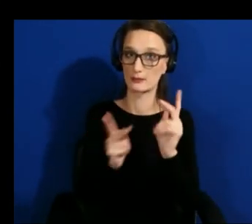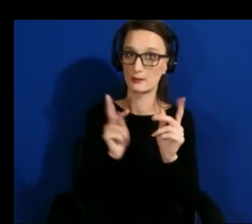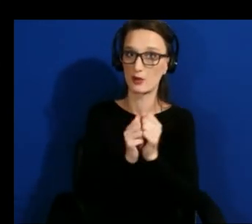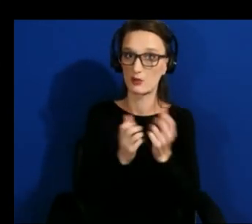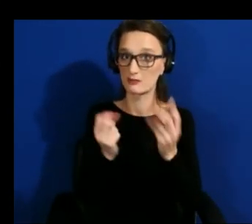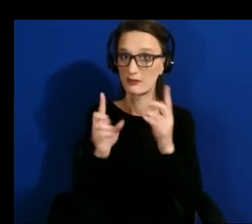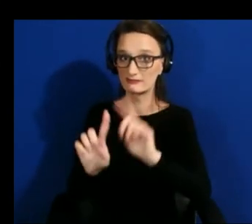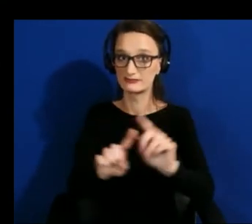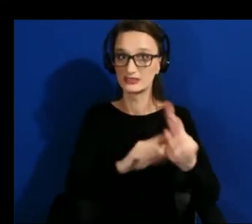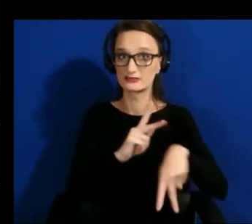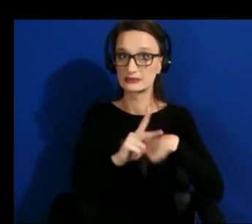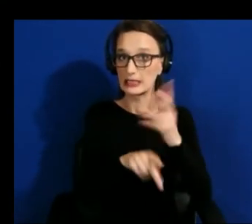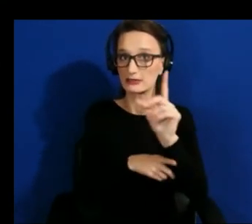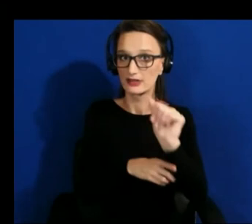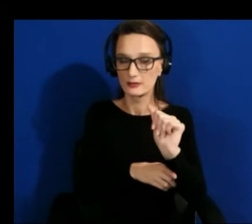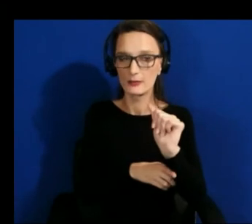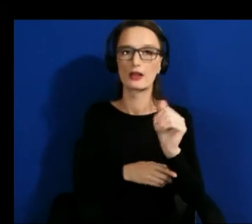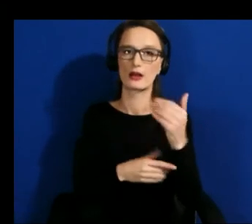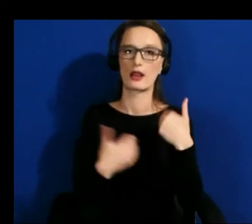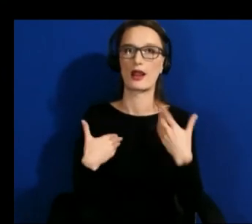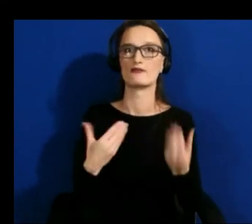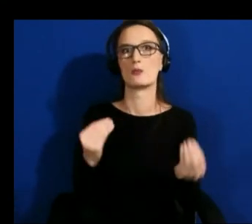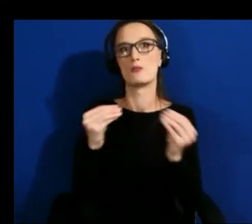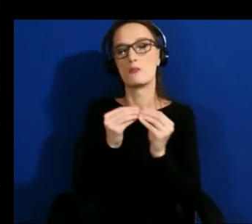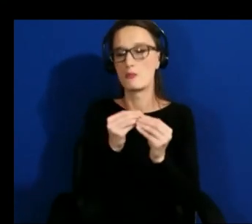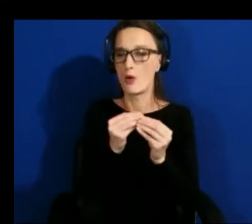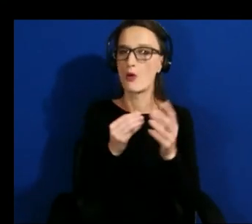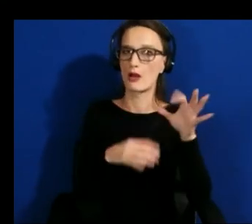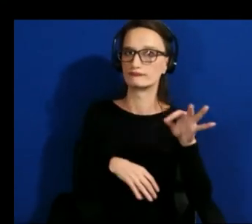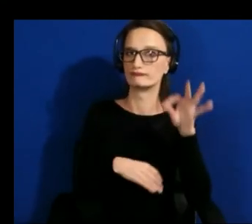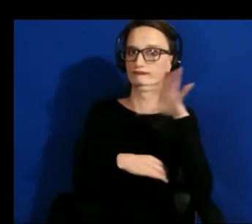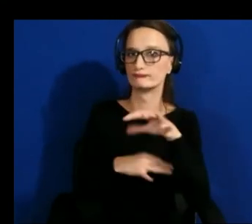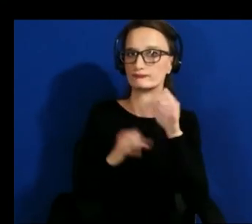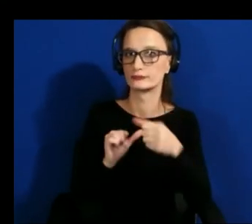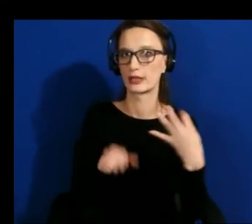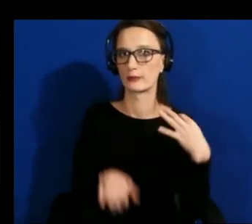prior so that was helpful for me and i guess it ties back into this whole modular thing